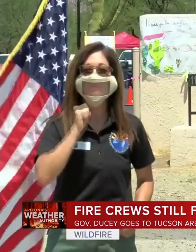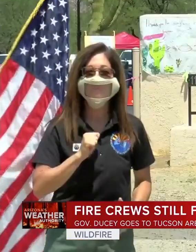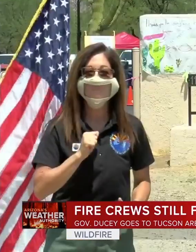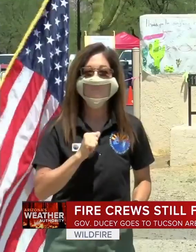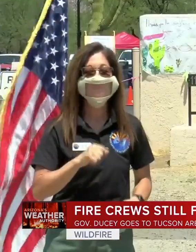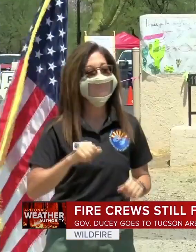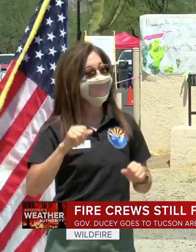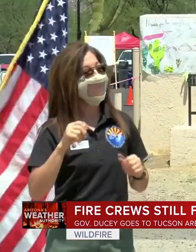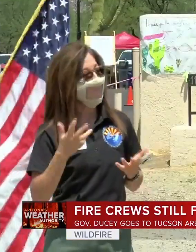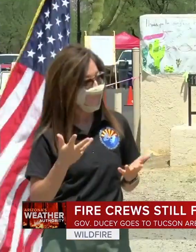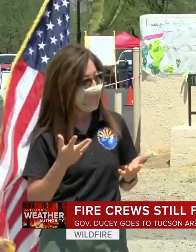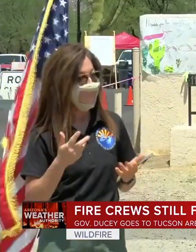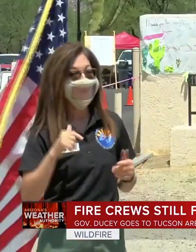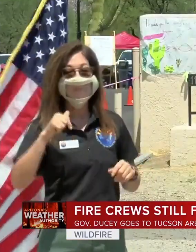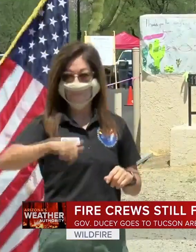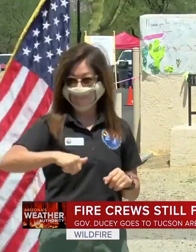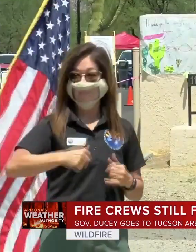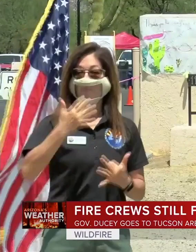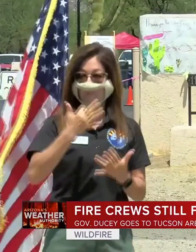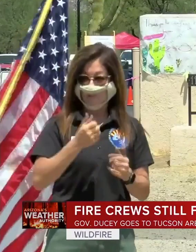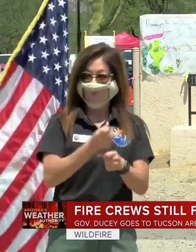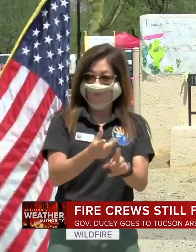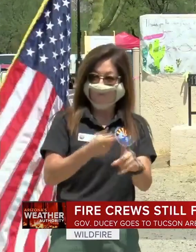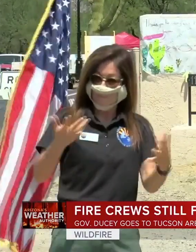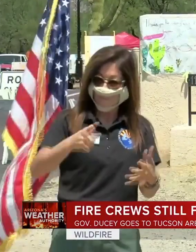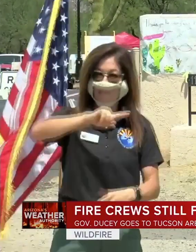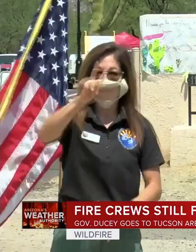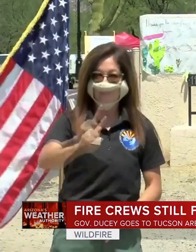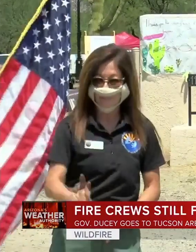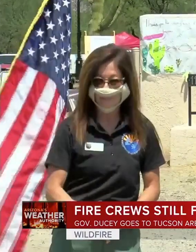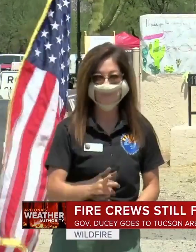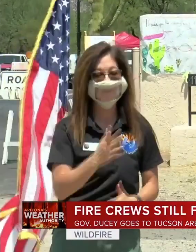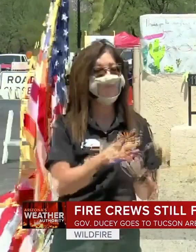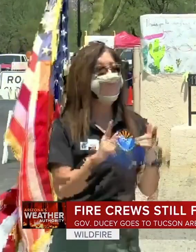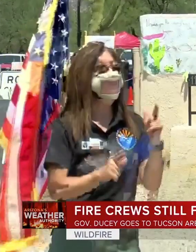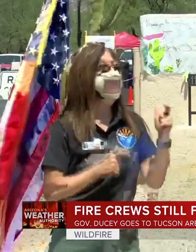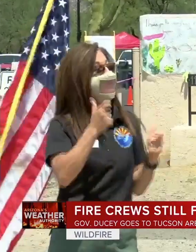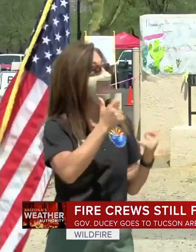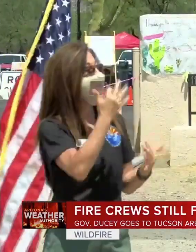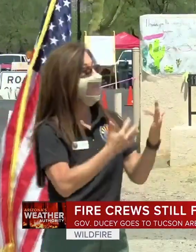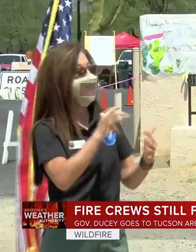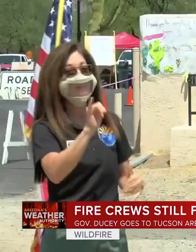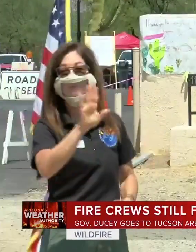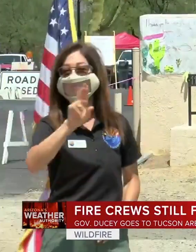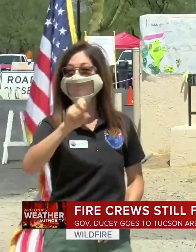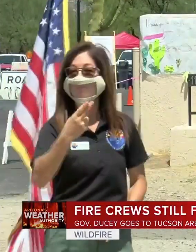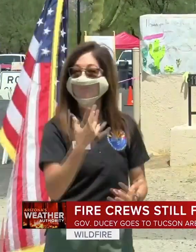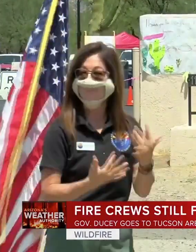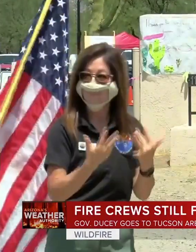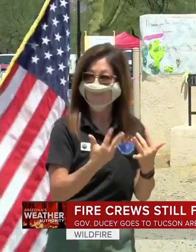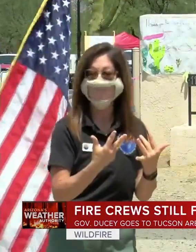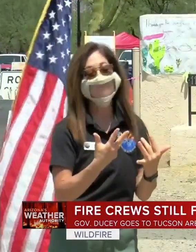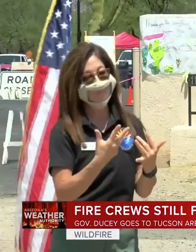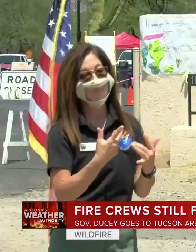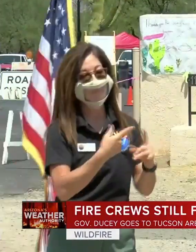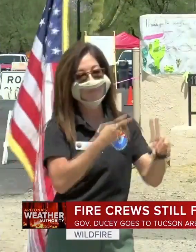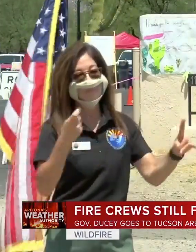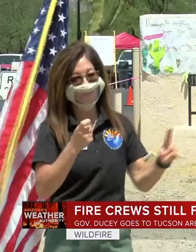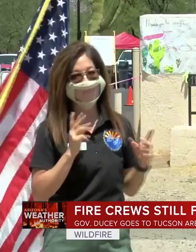WHILE THIS FIRE WAS LIGHTNING CAUSED, SOME OF OUR LARGEST FIRES LIKE THE BUSH FIRE ARE FEW MAN CAUSED.